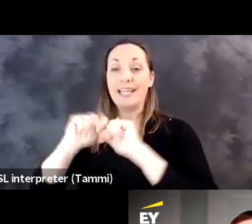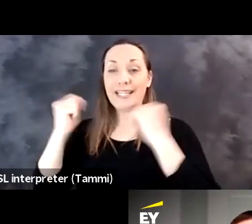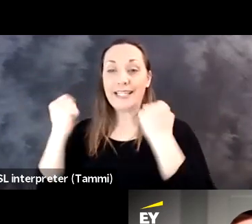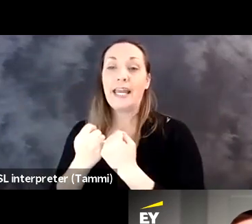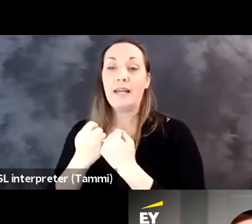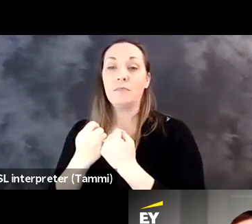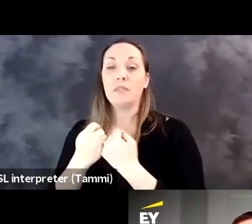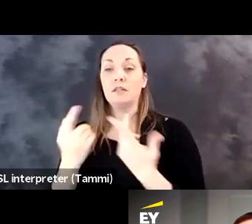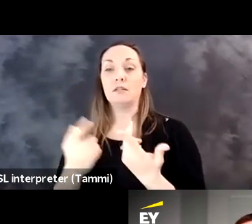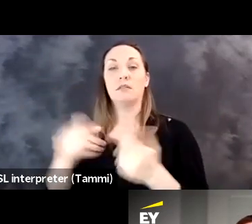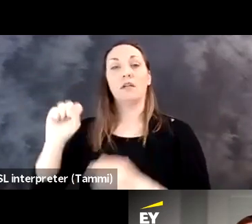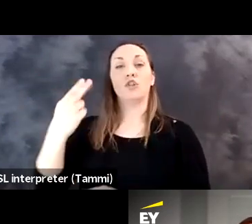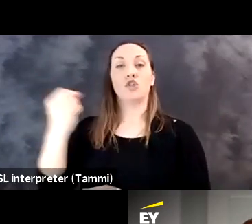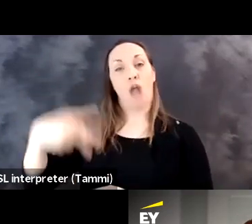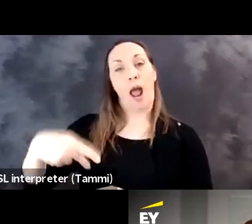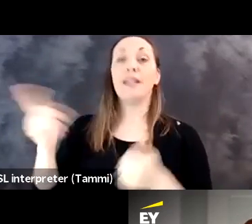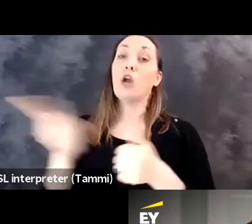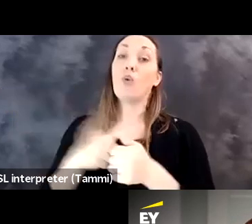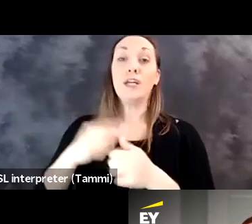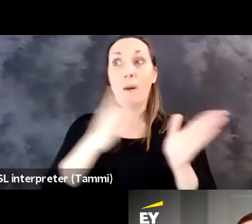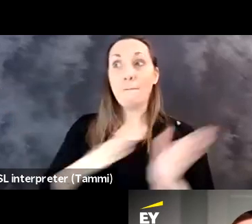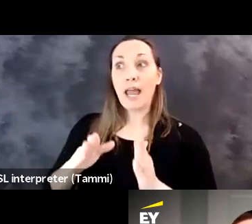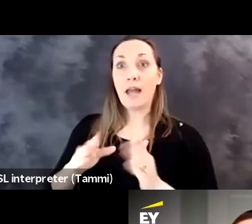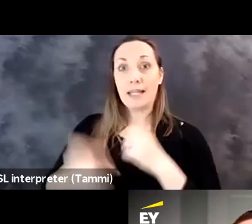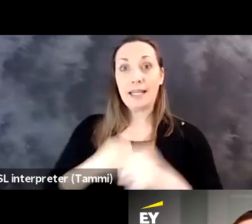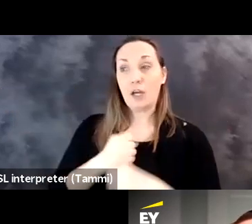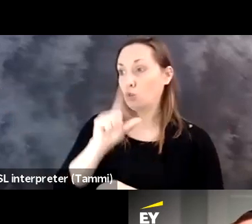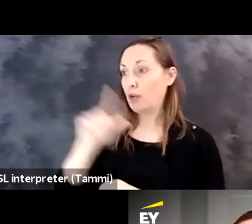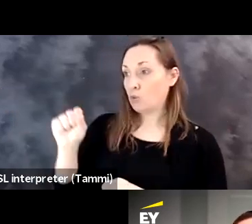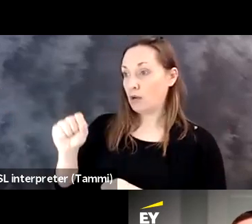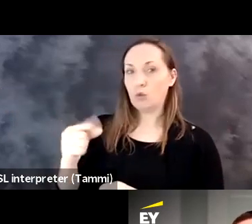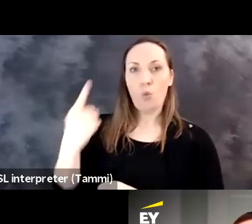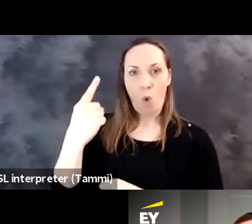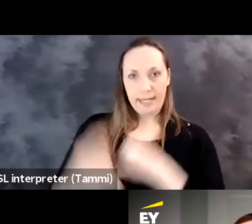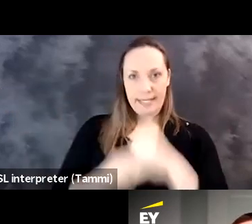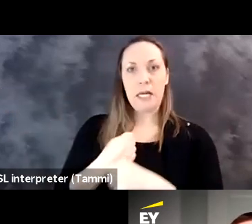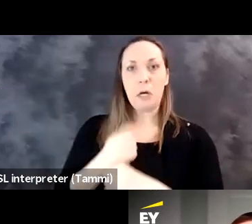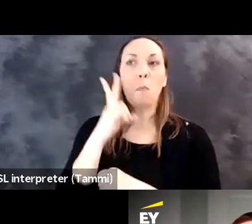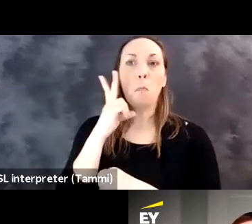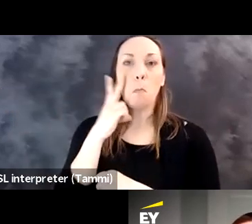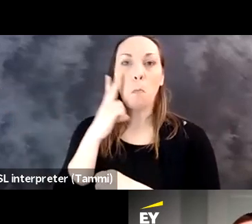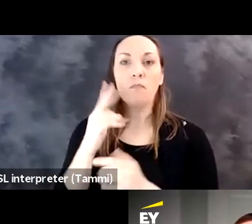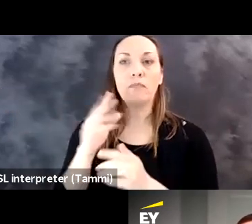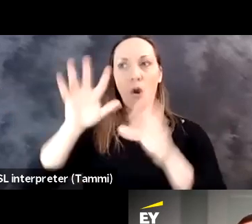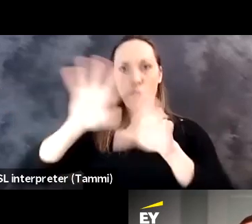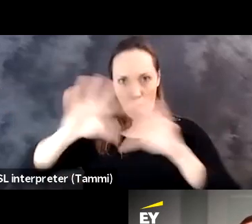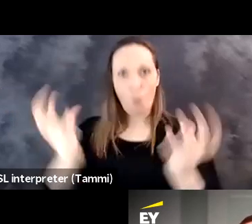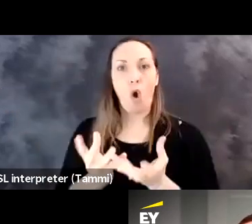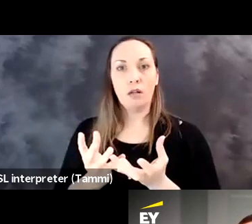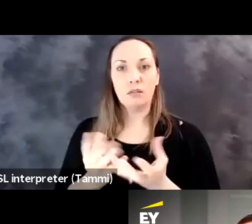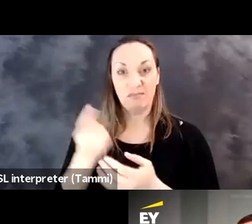example, we are a Microsoft Teams shop. And our original plan at the beginning of 2020 was one year, a 365-day rollout